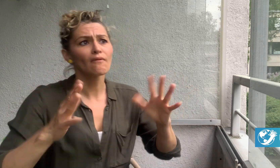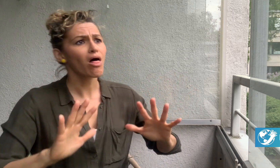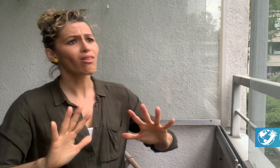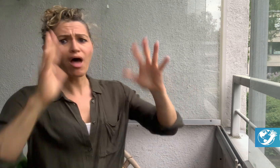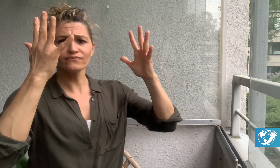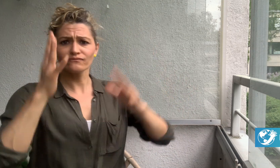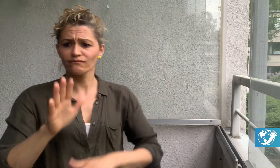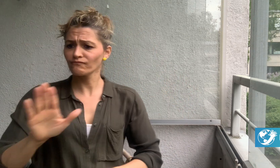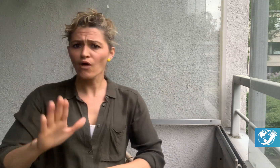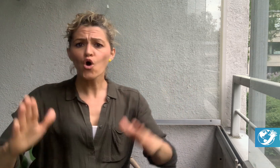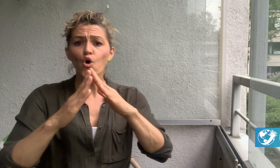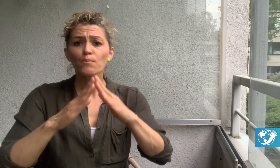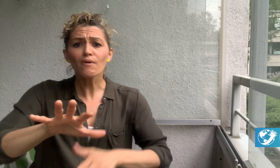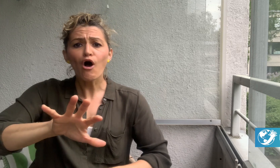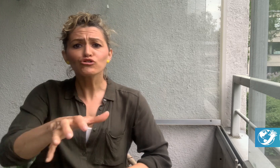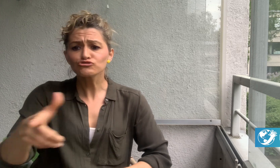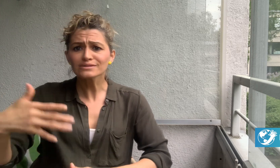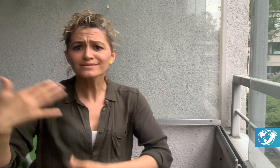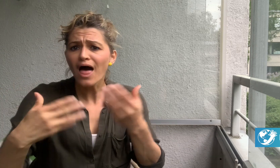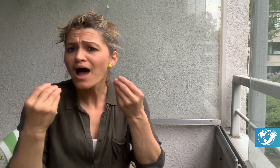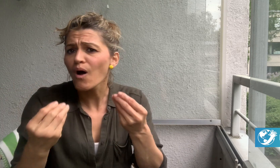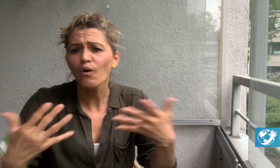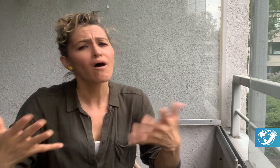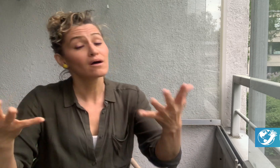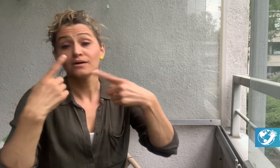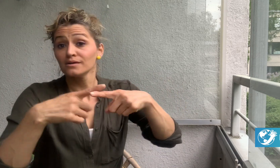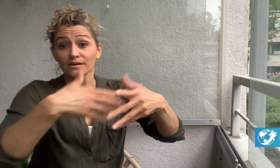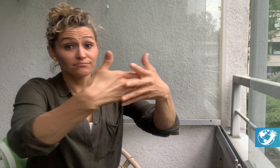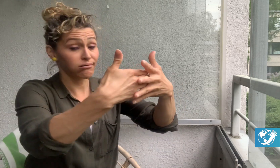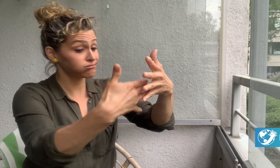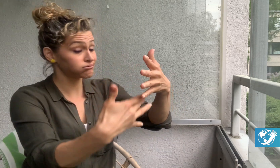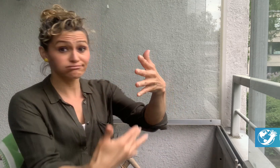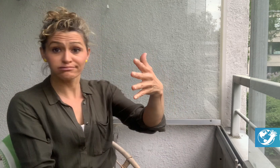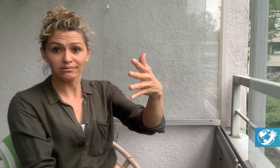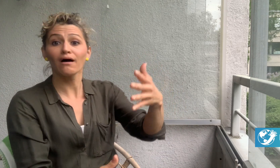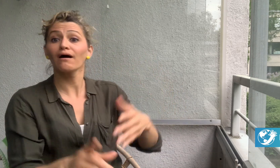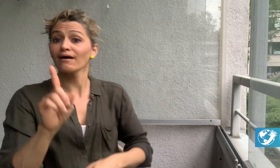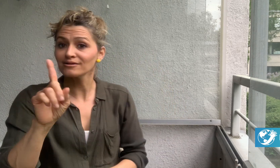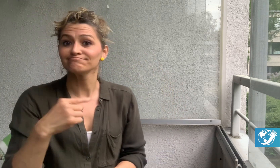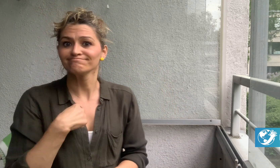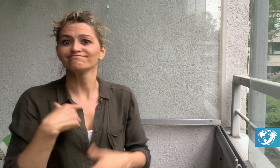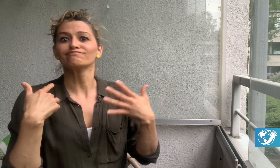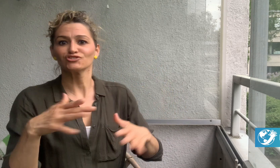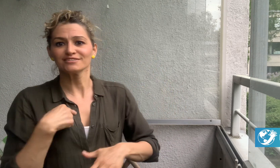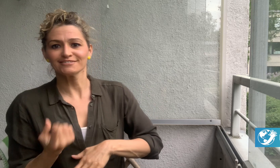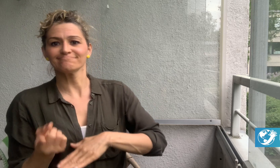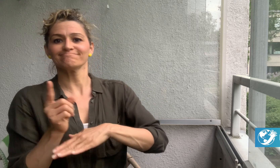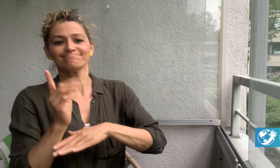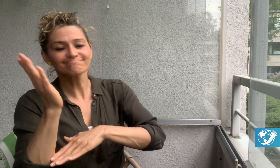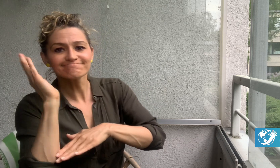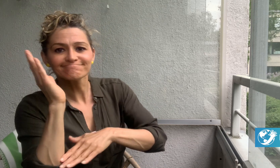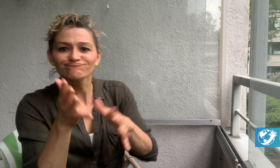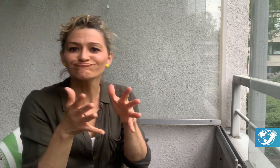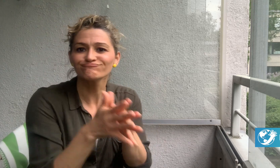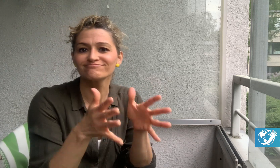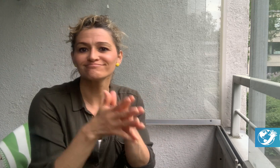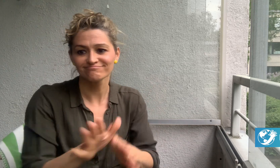life in their home country, etc. I was the guest presenter